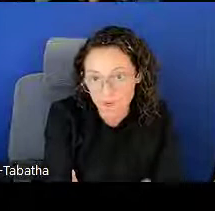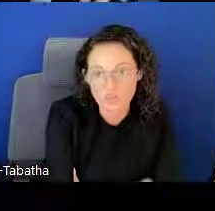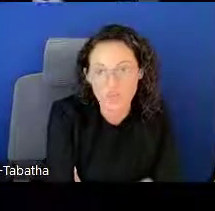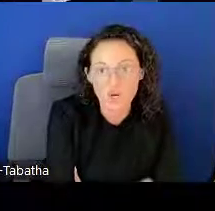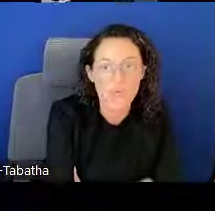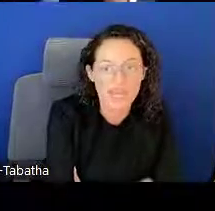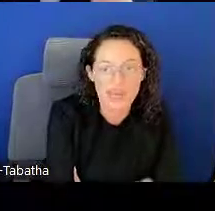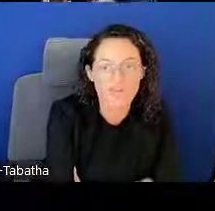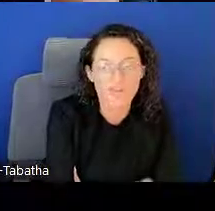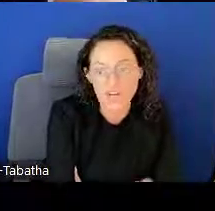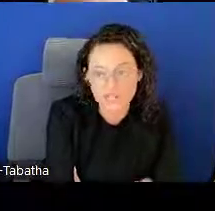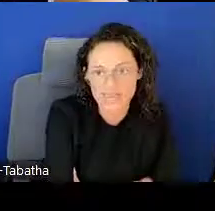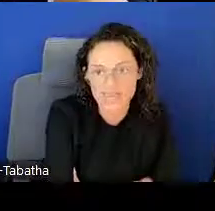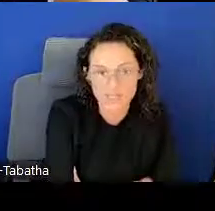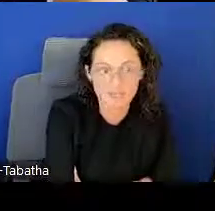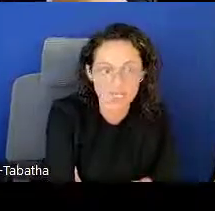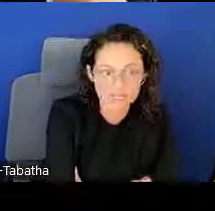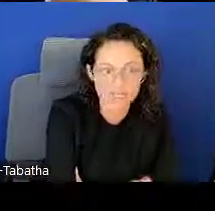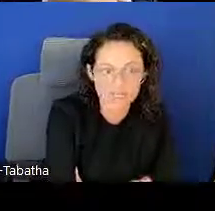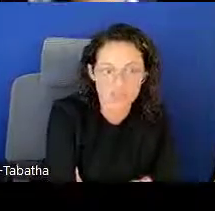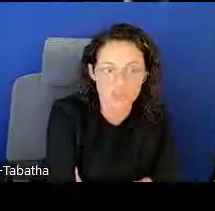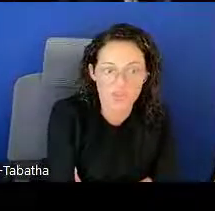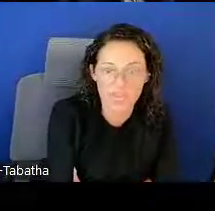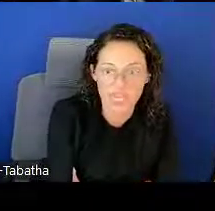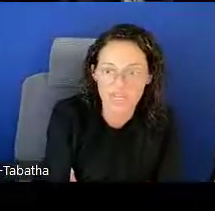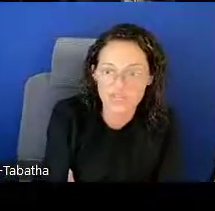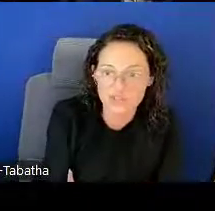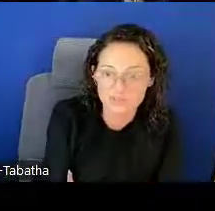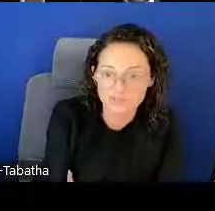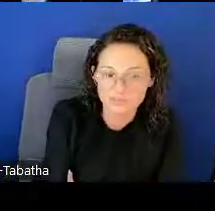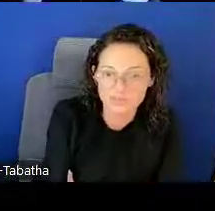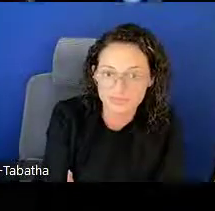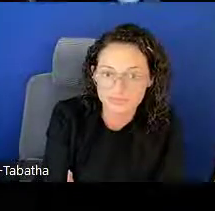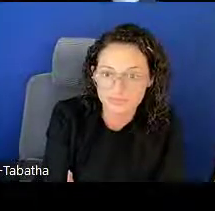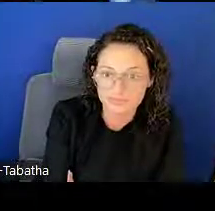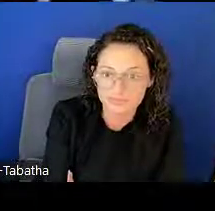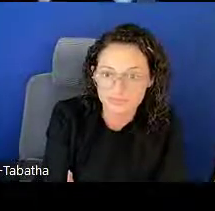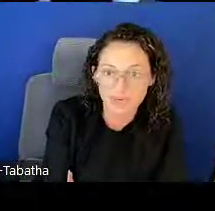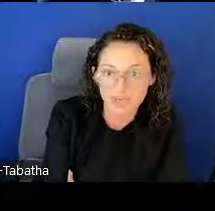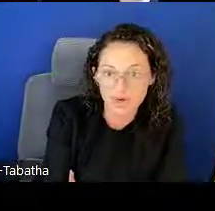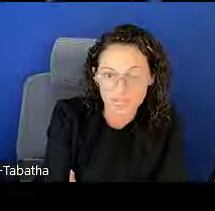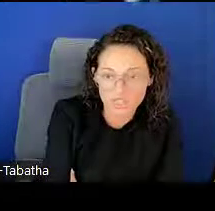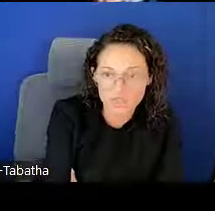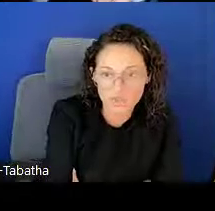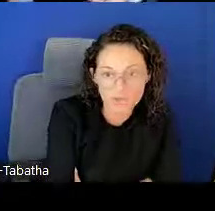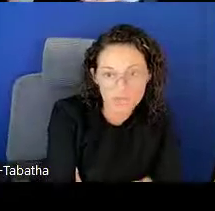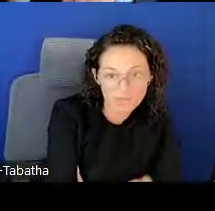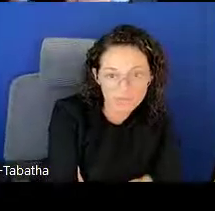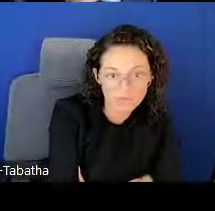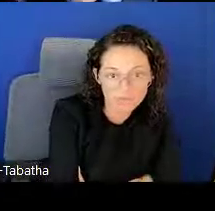Also we have their contact information listed on that page. Moving on to the middle,